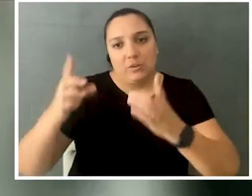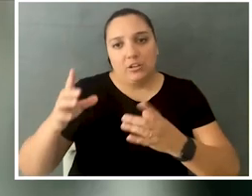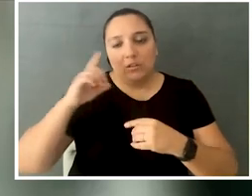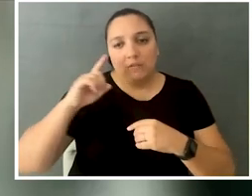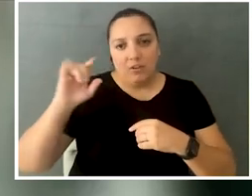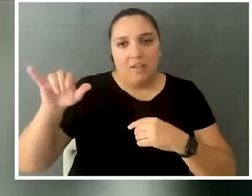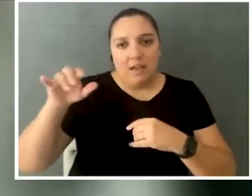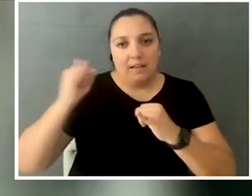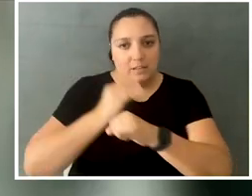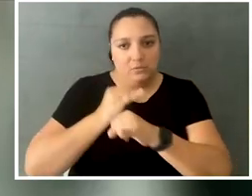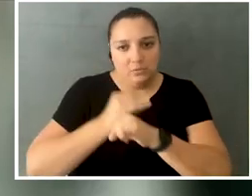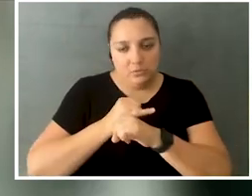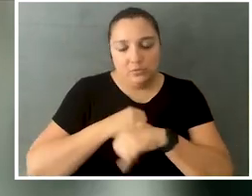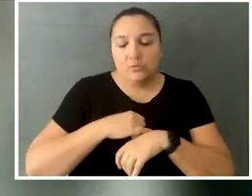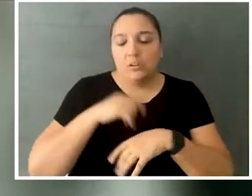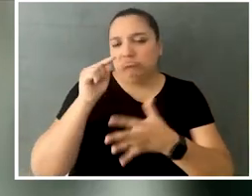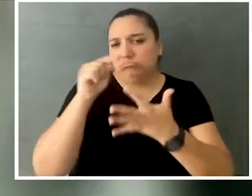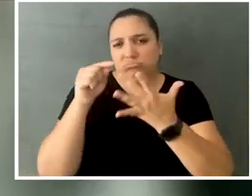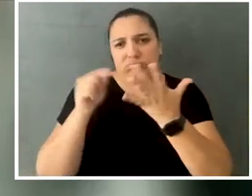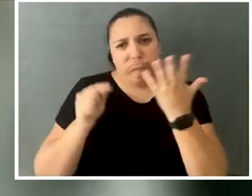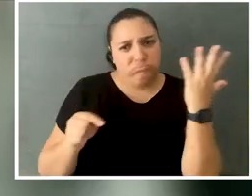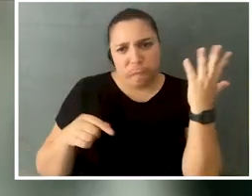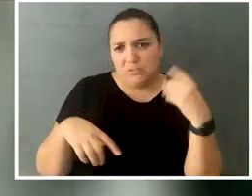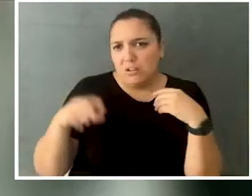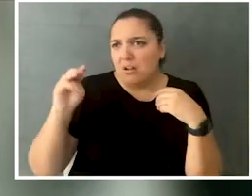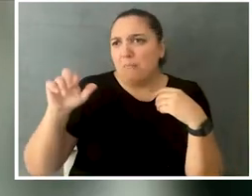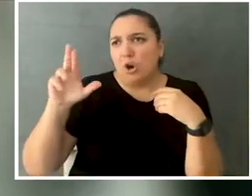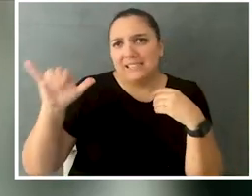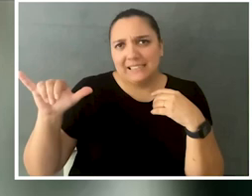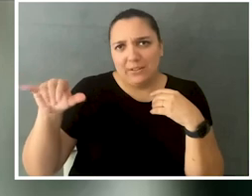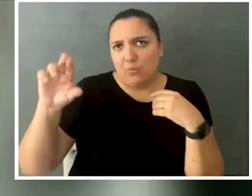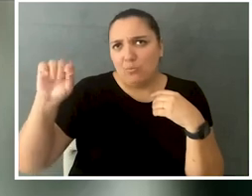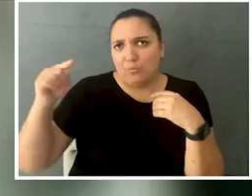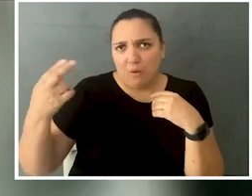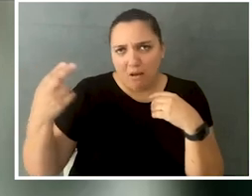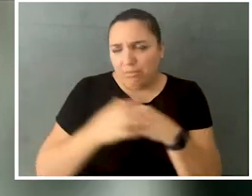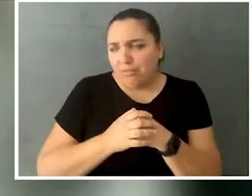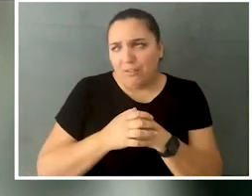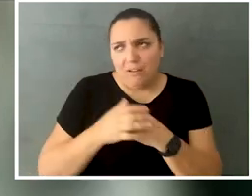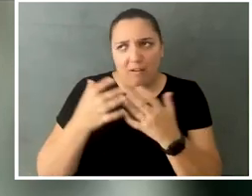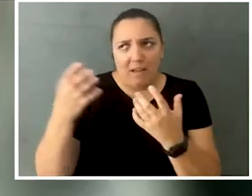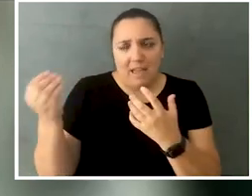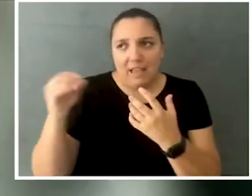Arlene Mayerson from the Disability Rights Education and Defense Fund, Marcie Roth from the World Institute on Disability,